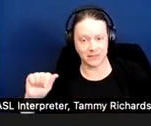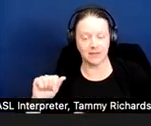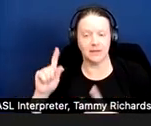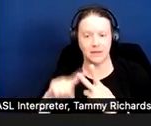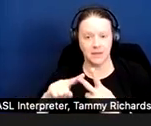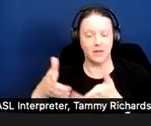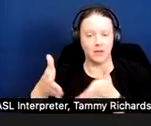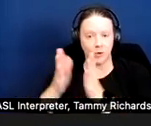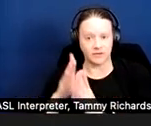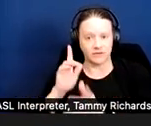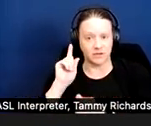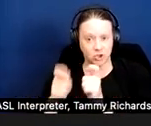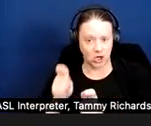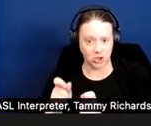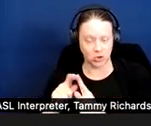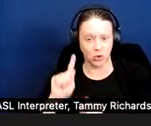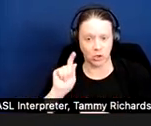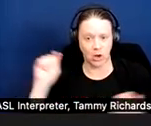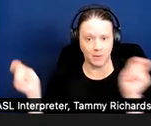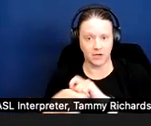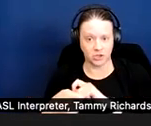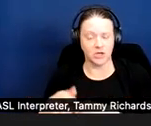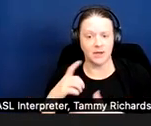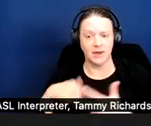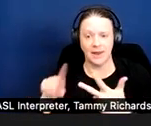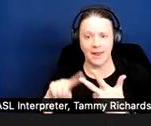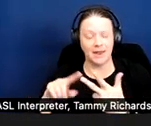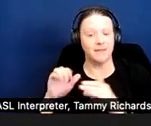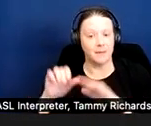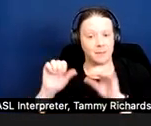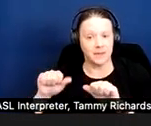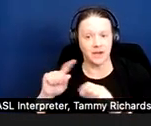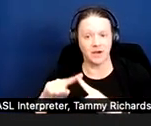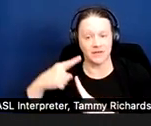or accommodation, and the ability of the tenant to use and enjoy their housing.